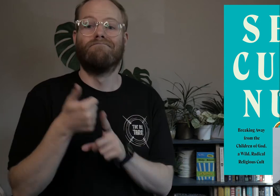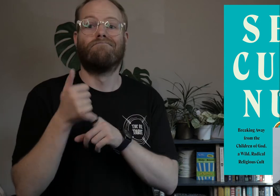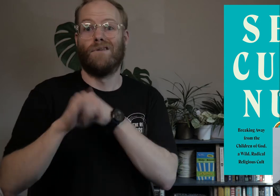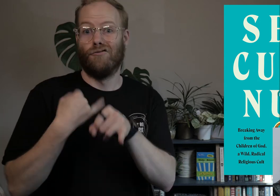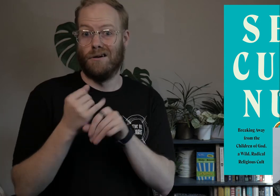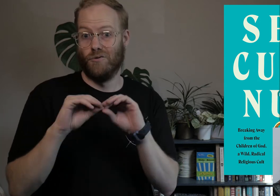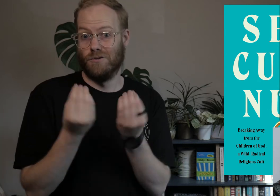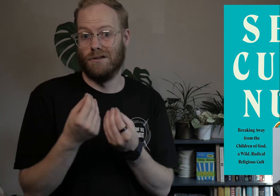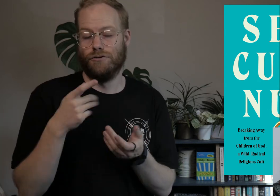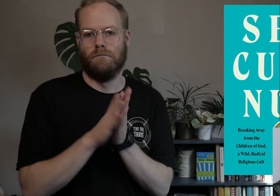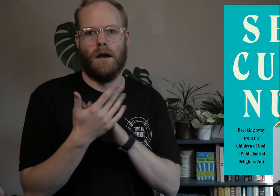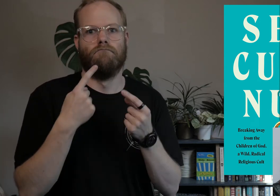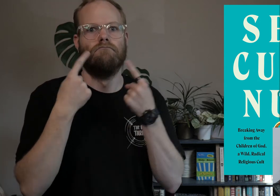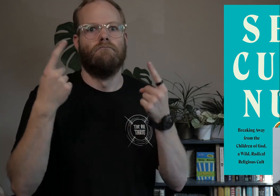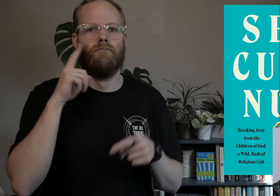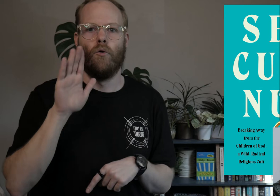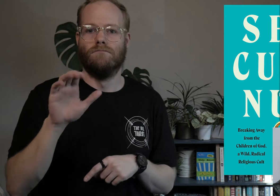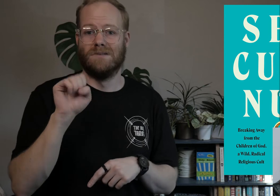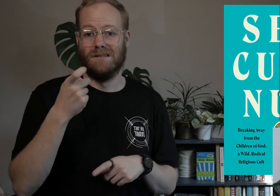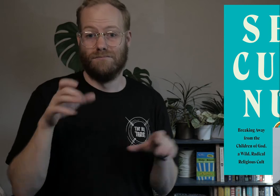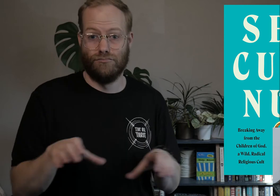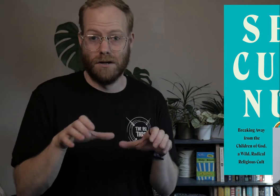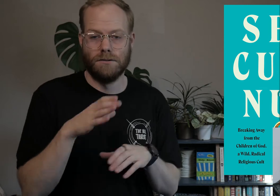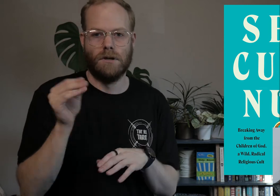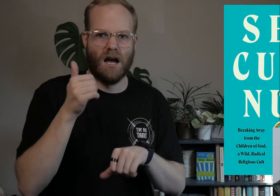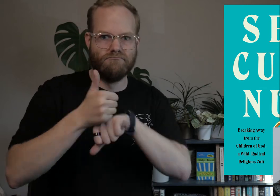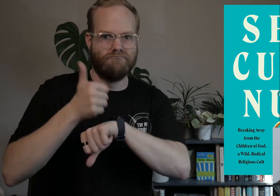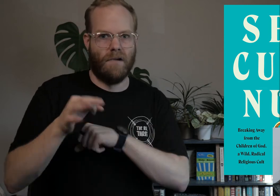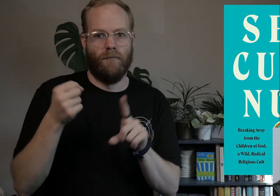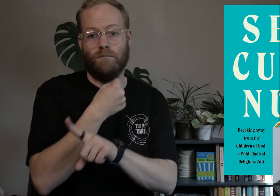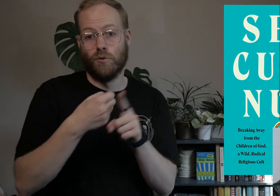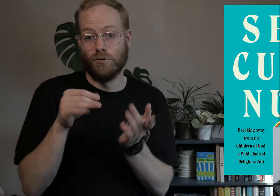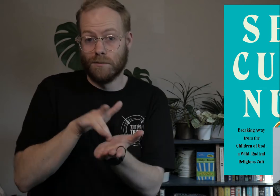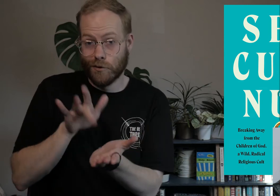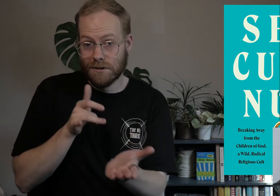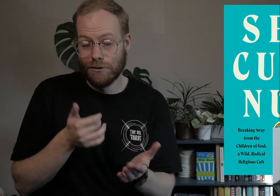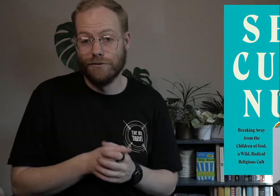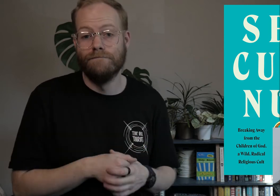An international organization that became notorious for its sex practices and accusations of abuse and exploitation,